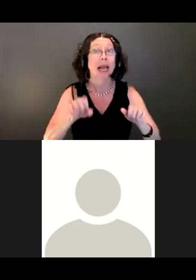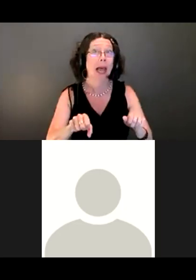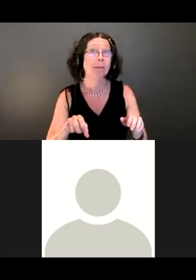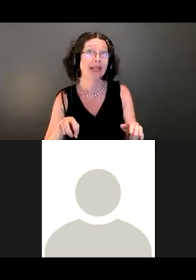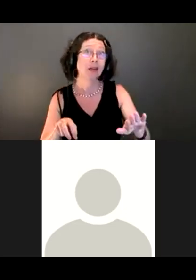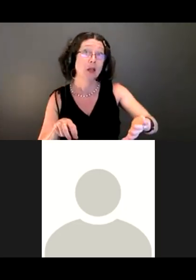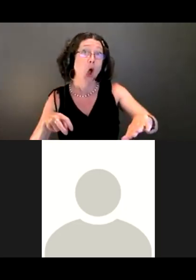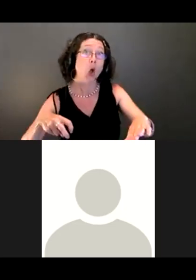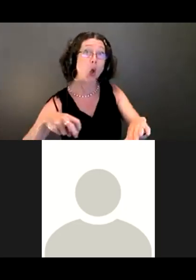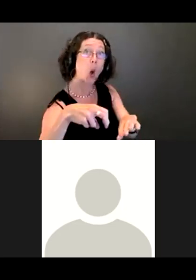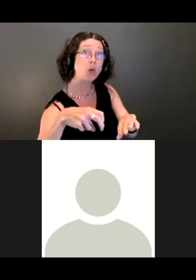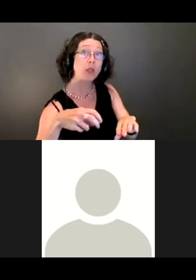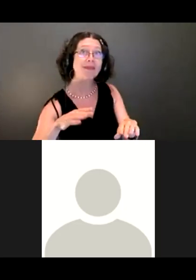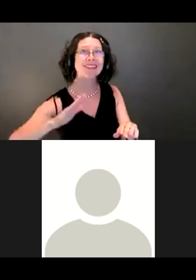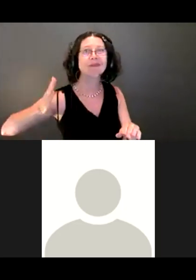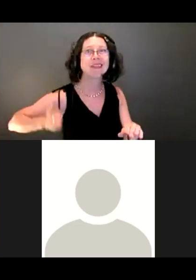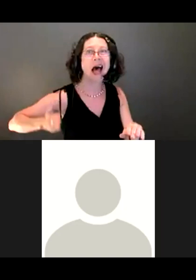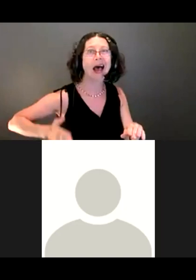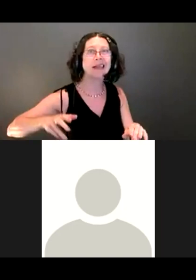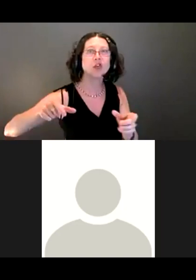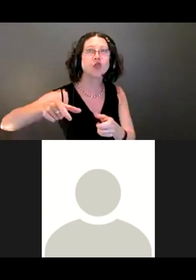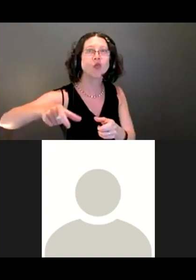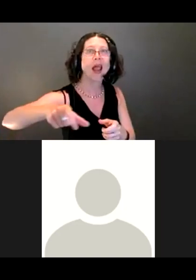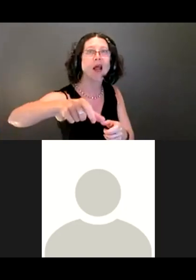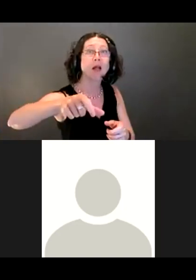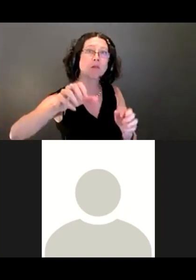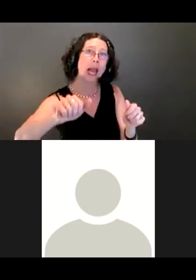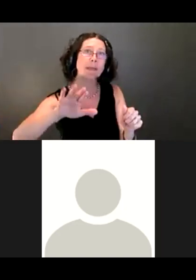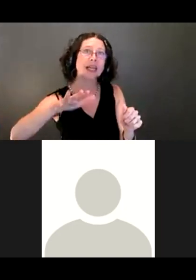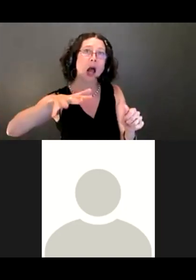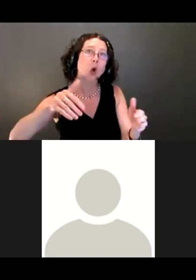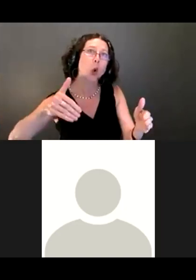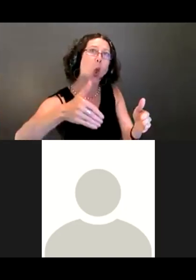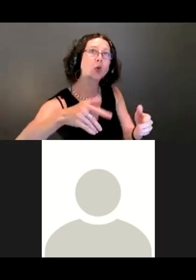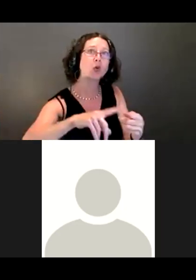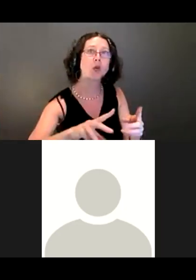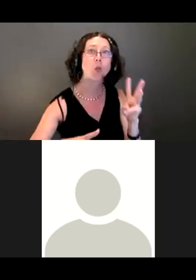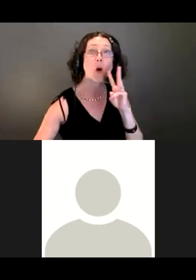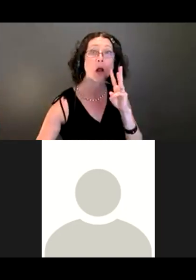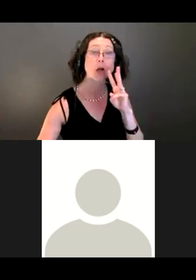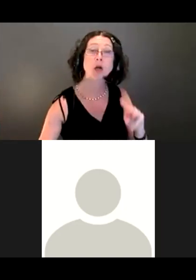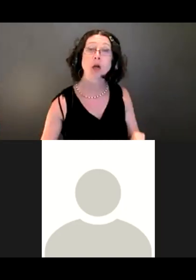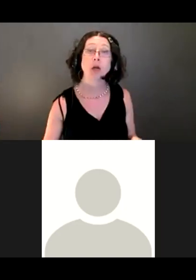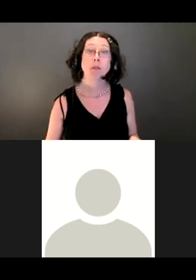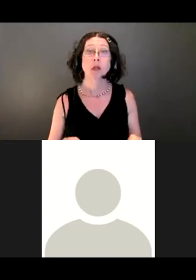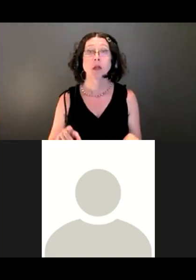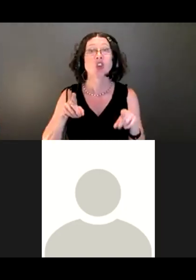trails that get you closer to the water. Some of that trail, at least in the summer and spring anyway, is